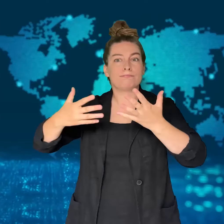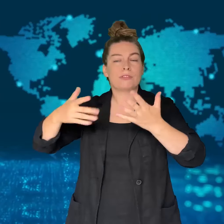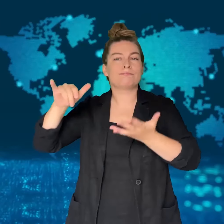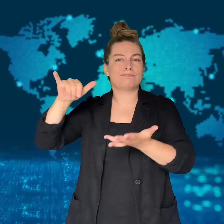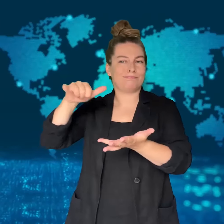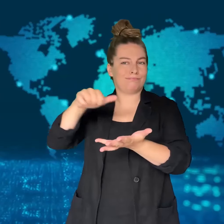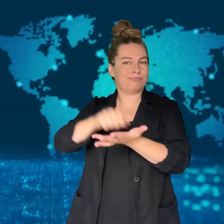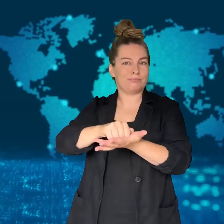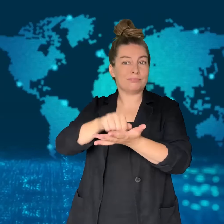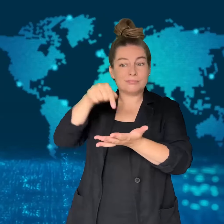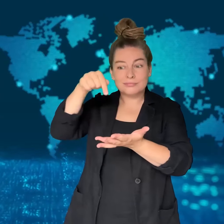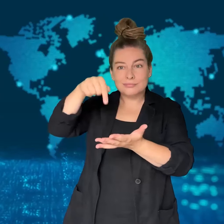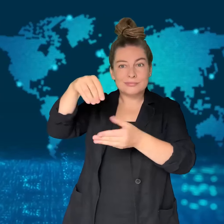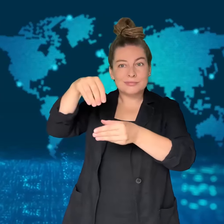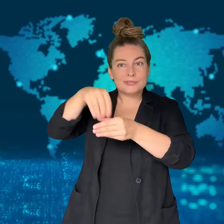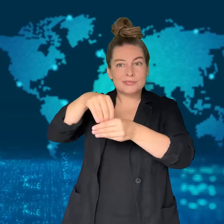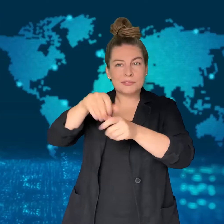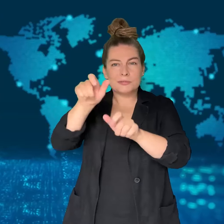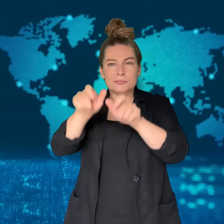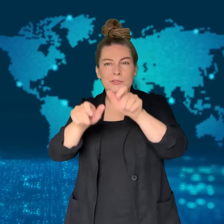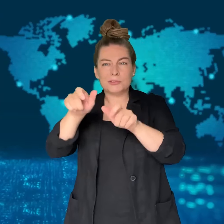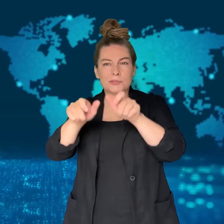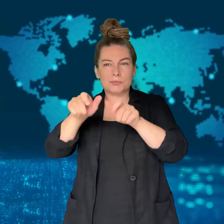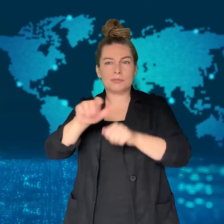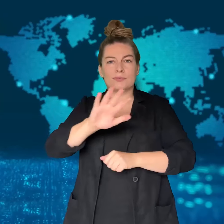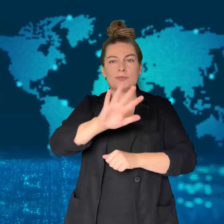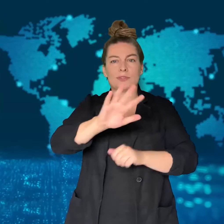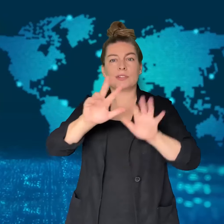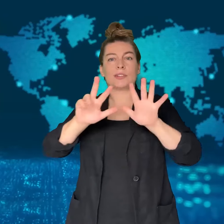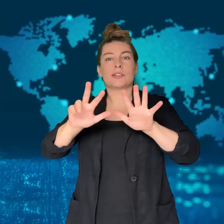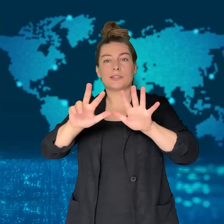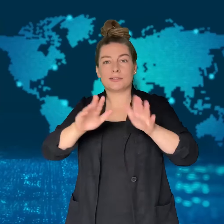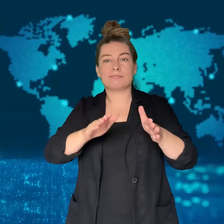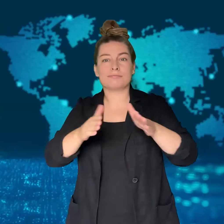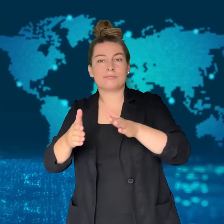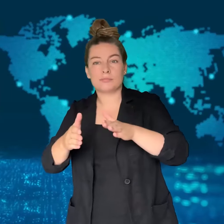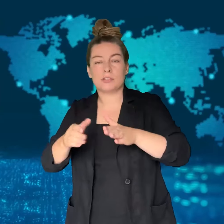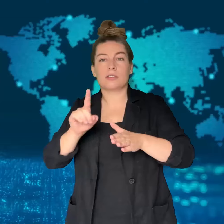Guarulhos International Airport, in SÃ„Â o Paulo